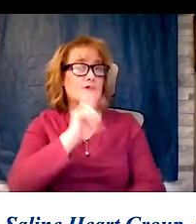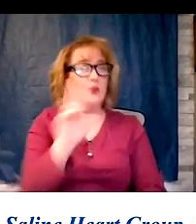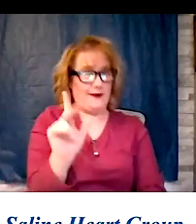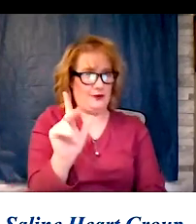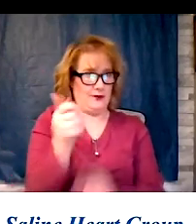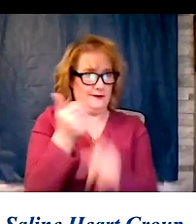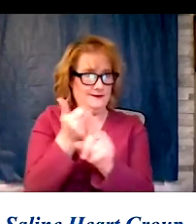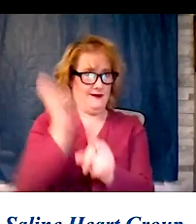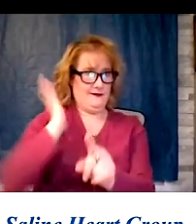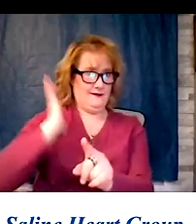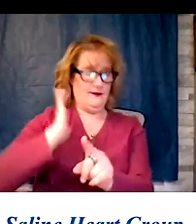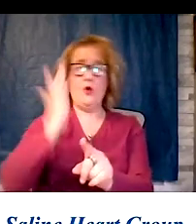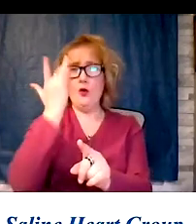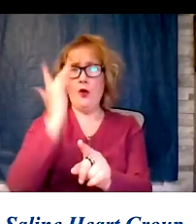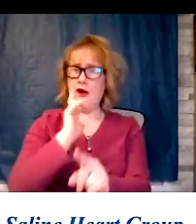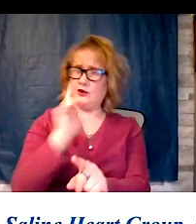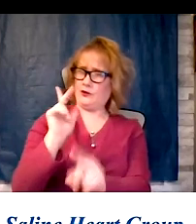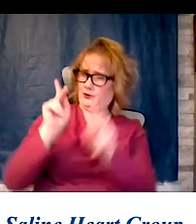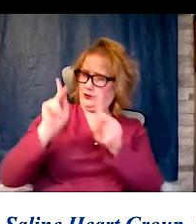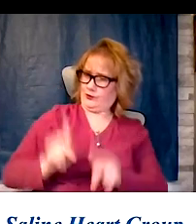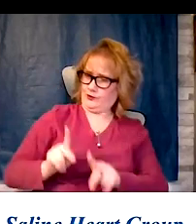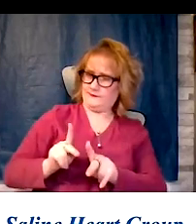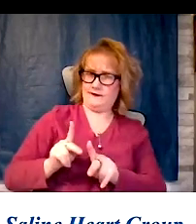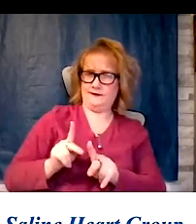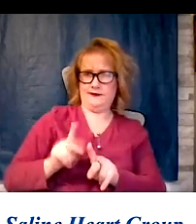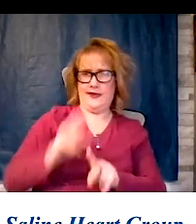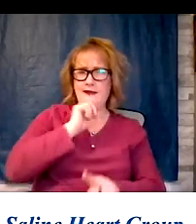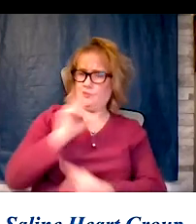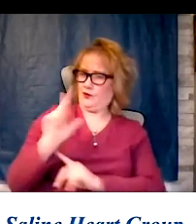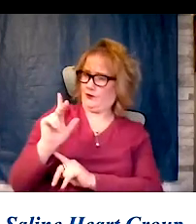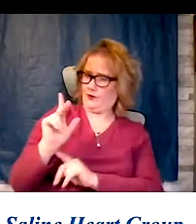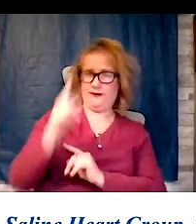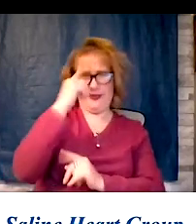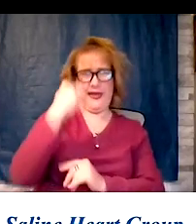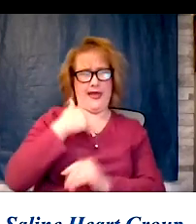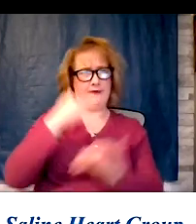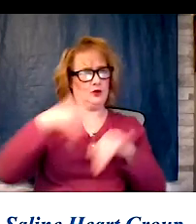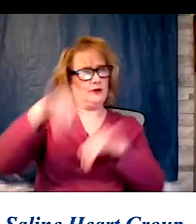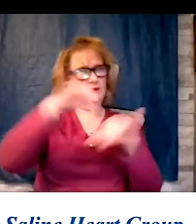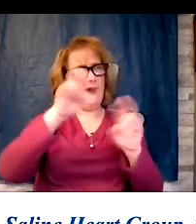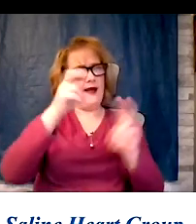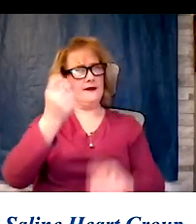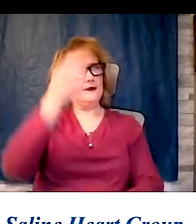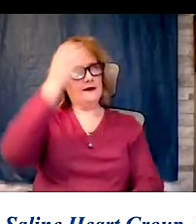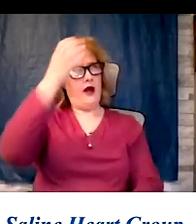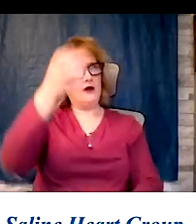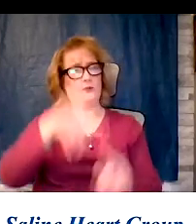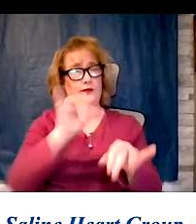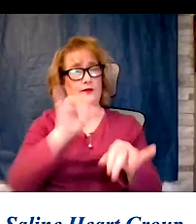begin to think that there is a unified concept to chronic disease and that you can reverse heart disease, is still beyond